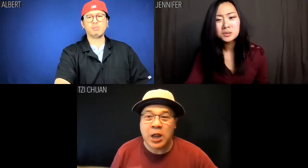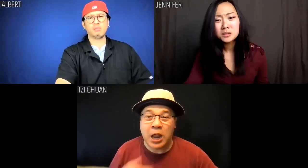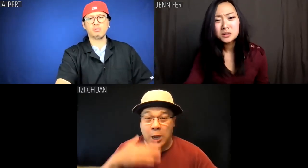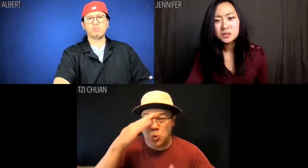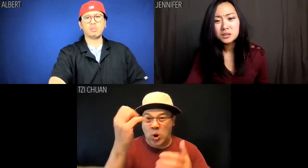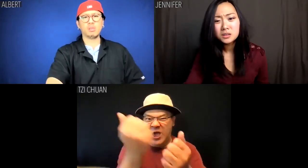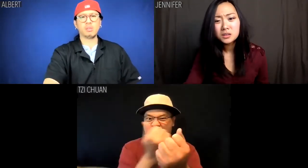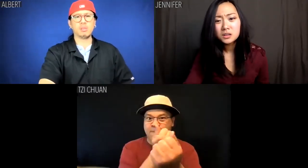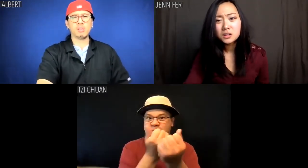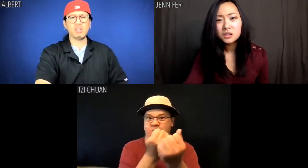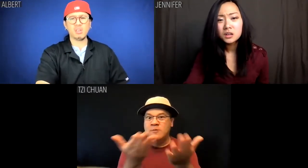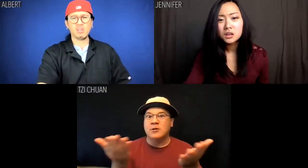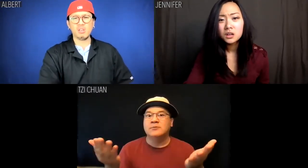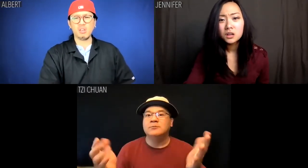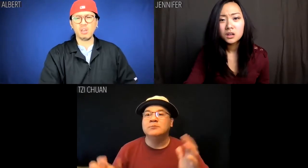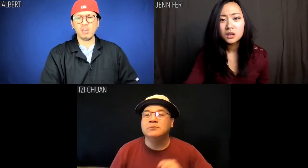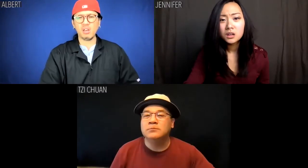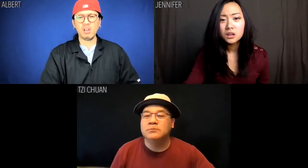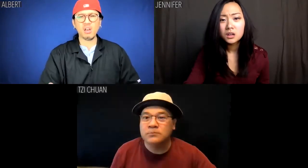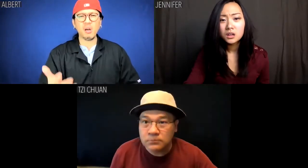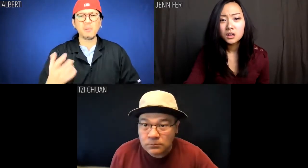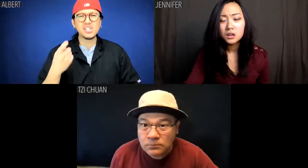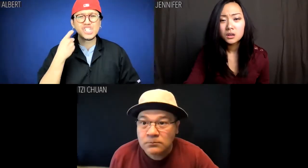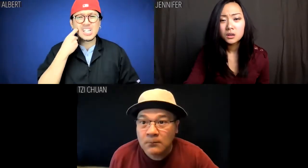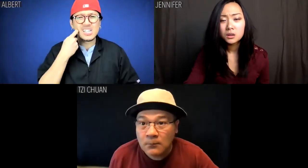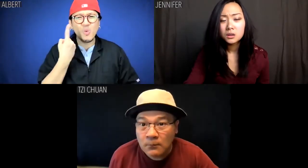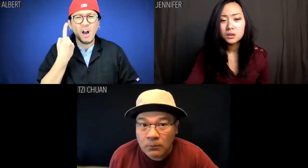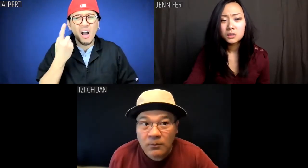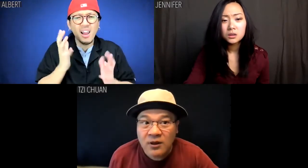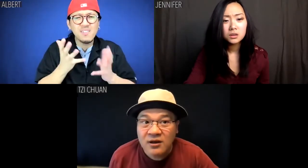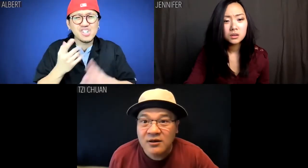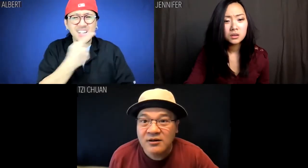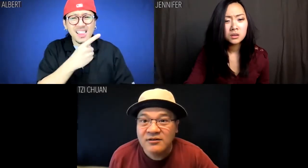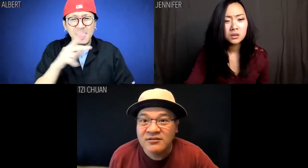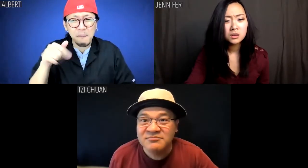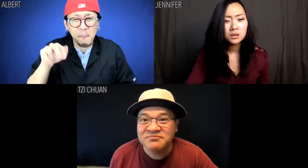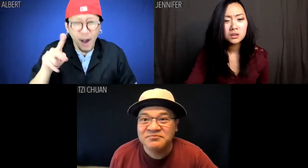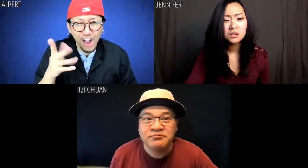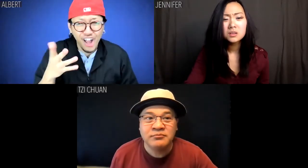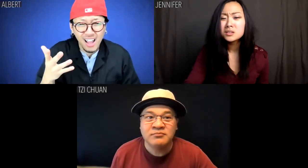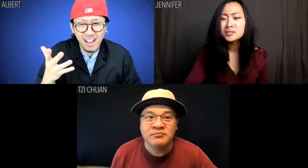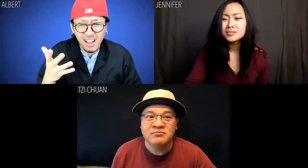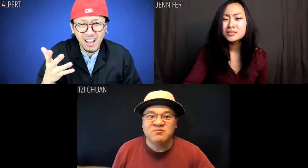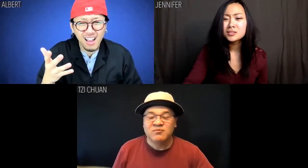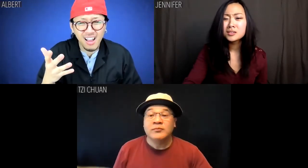Tzi Chuan: I know everything. Albert: Off that one conversation we had in the park?